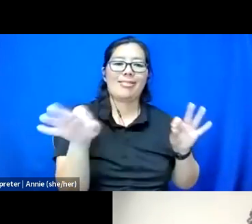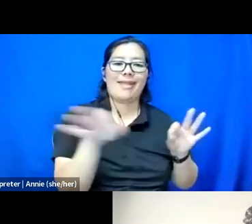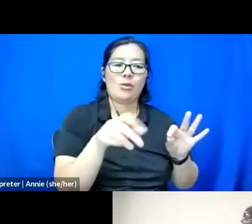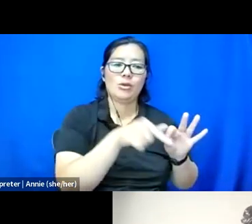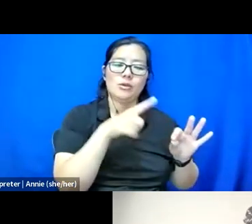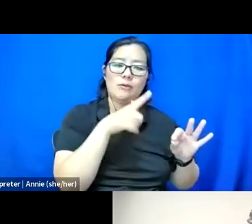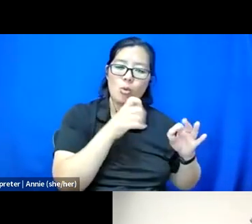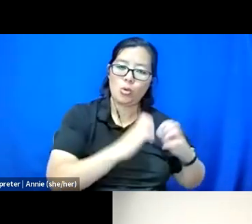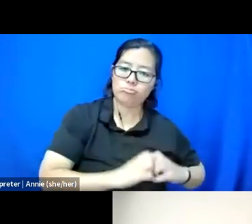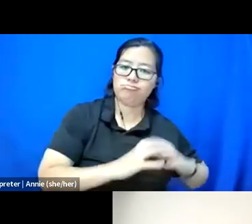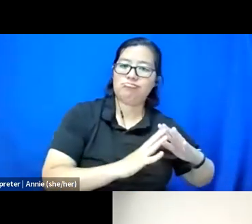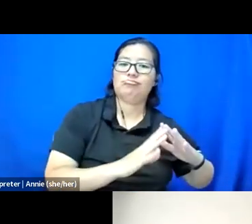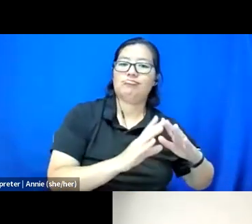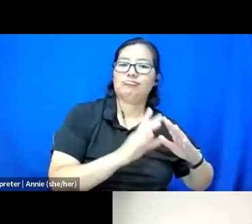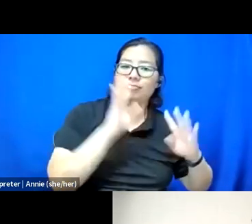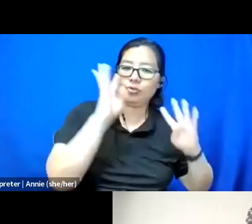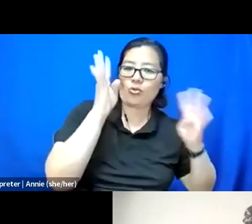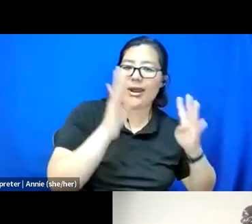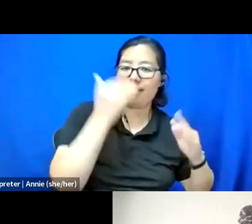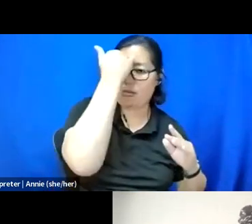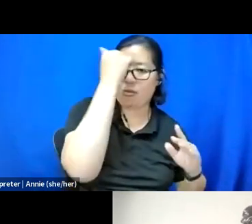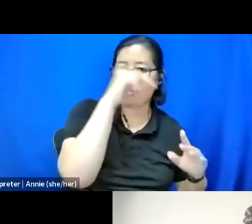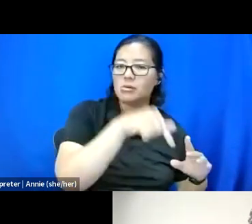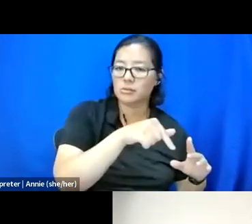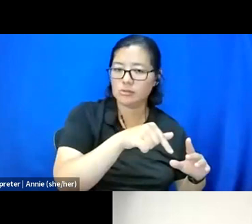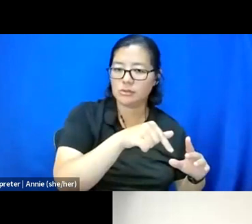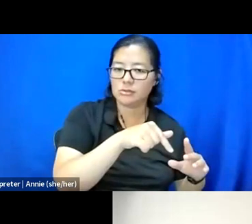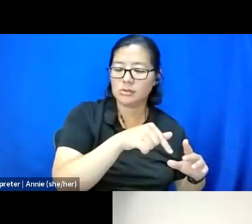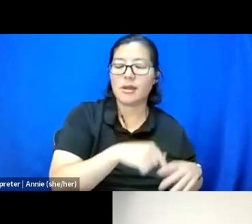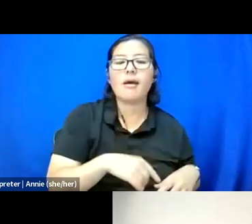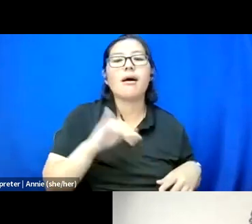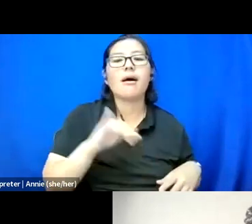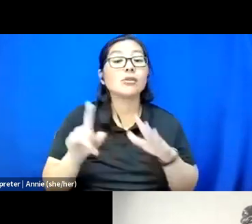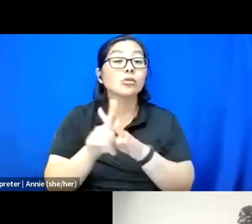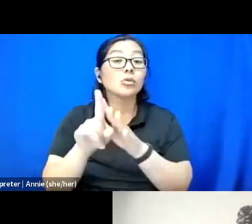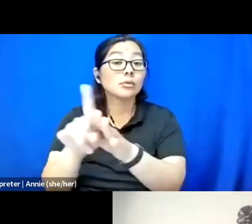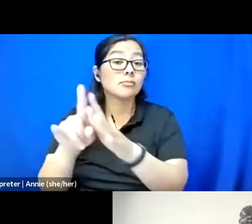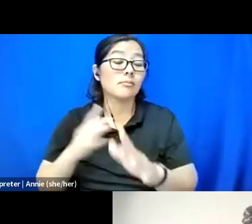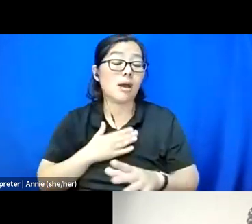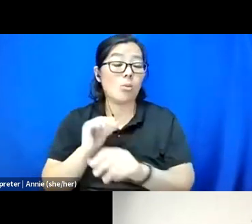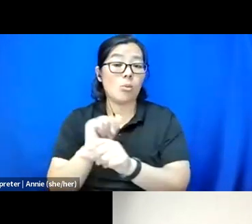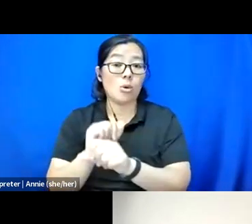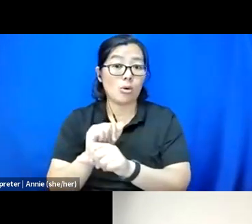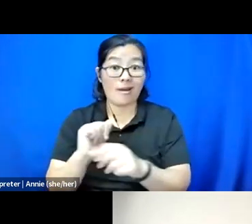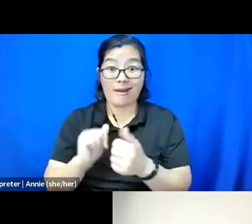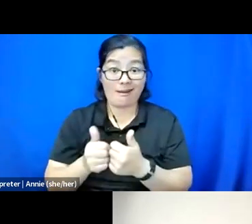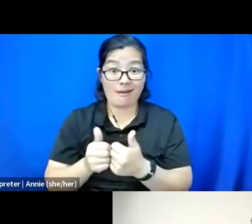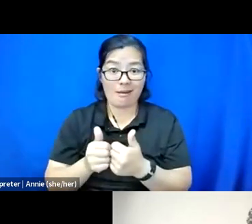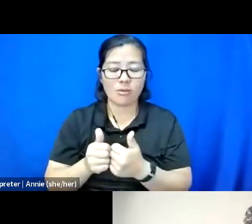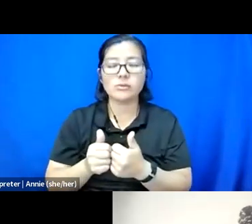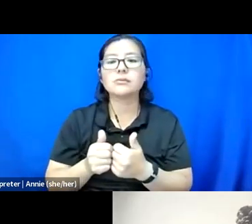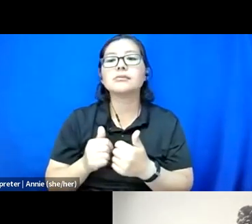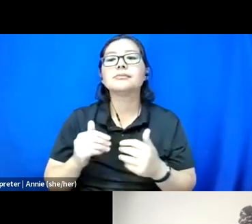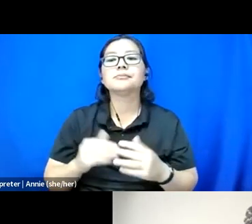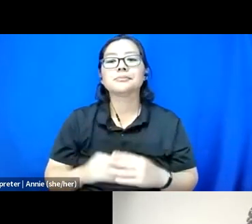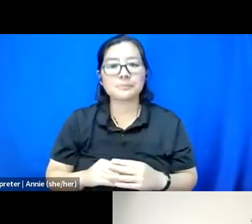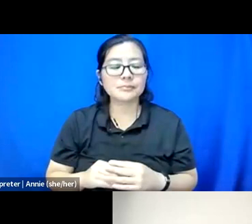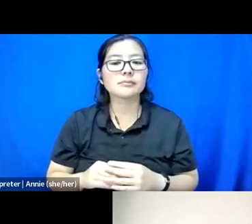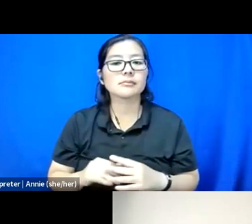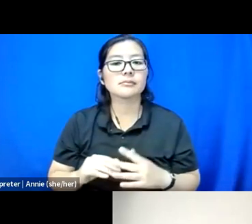And just -- And that shows up in my work, in my attempts to, like, make documents more legible.